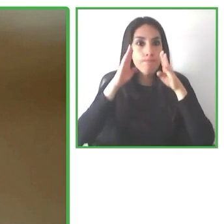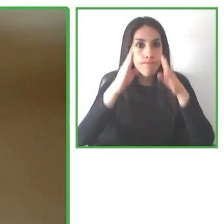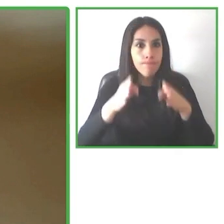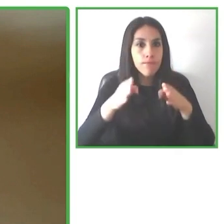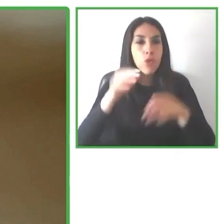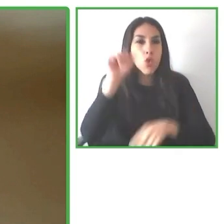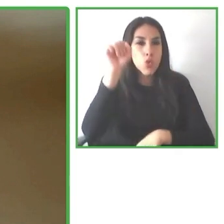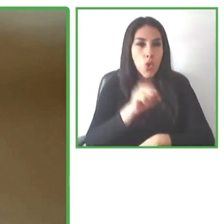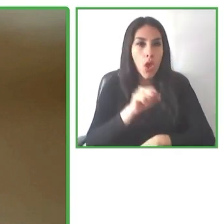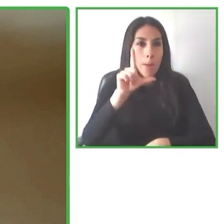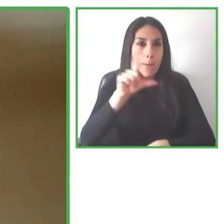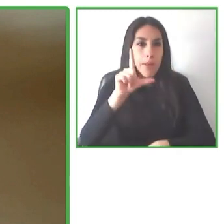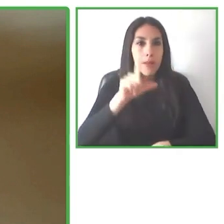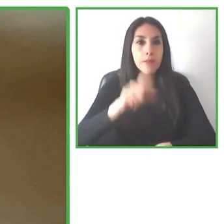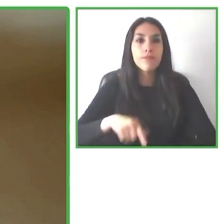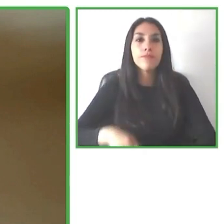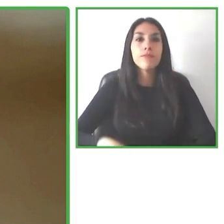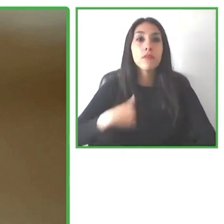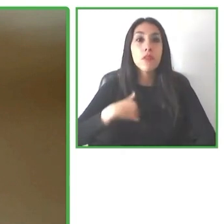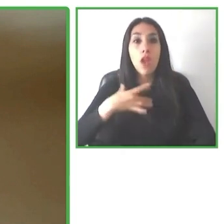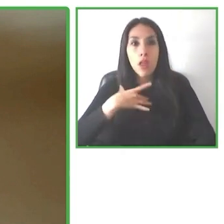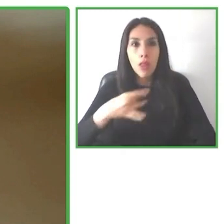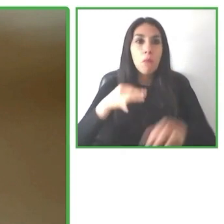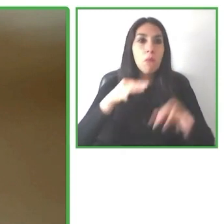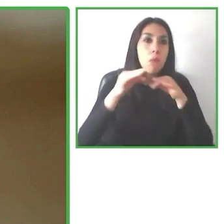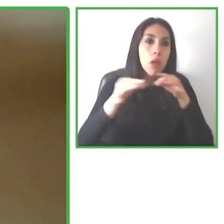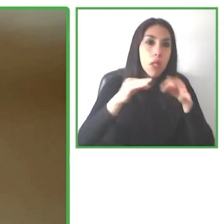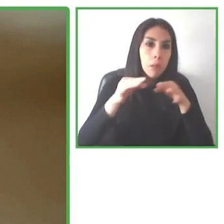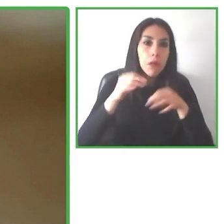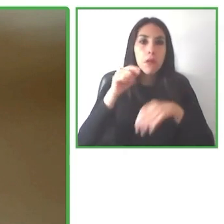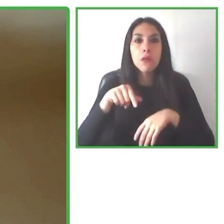And I'd like to begin with telling you a little bit what we do